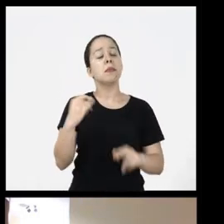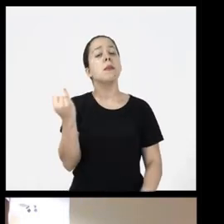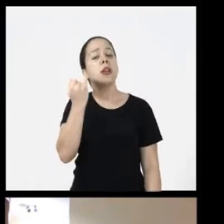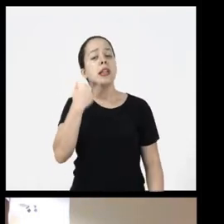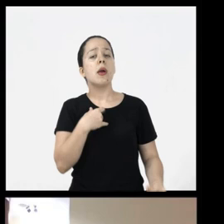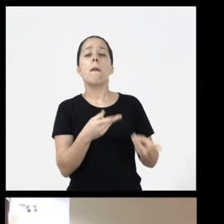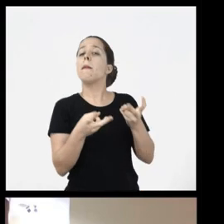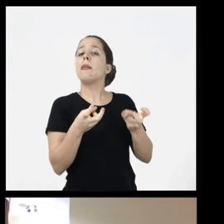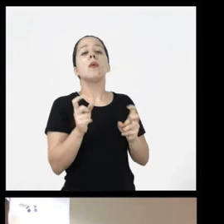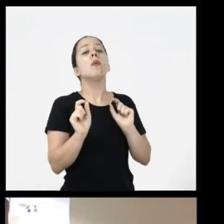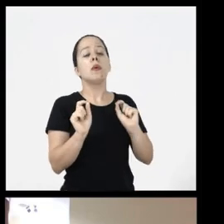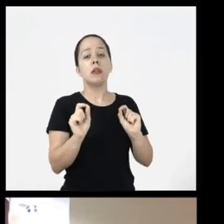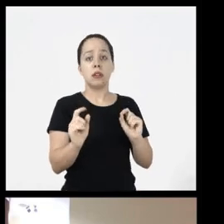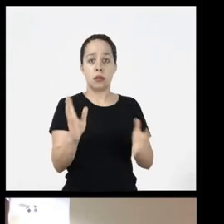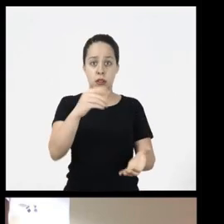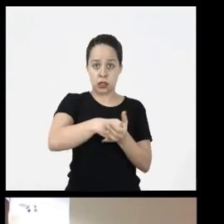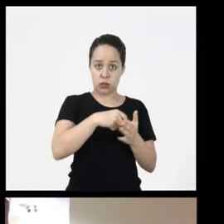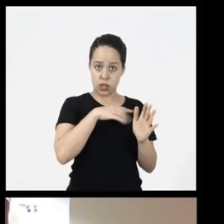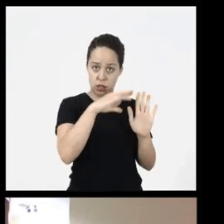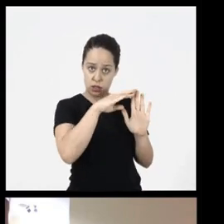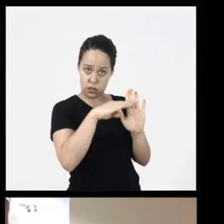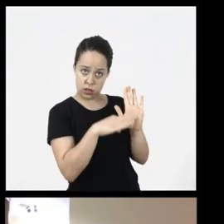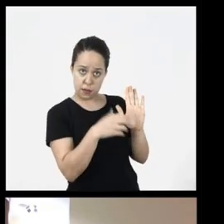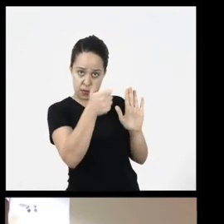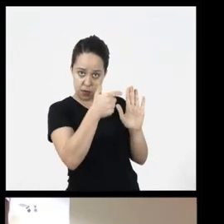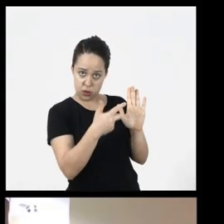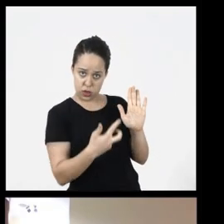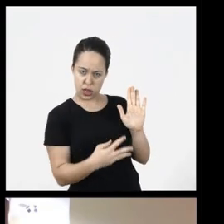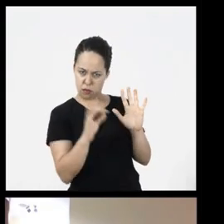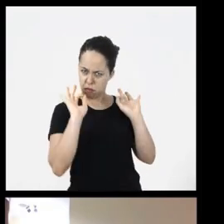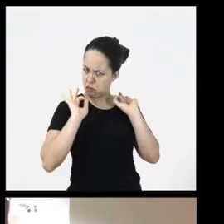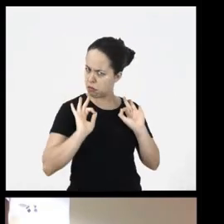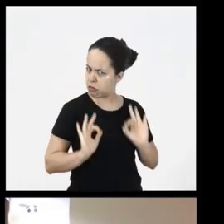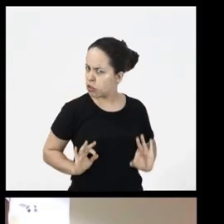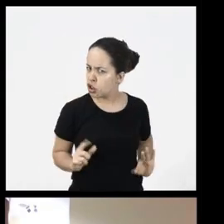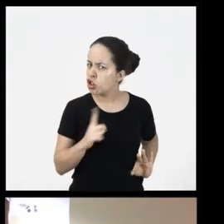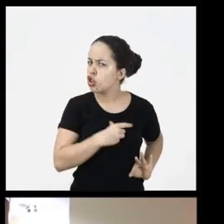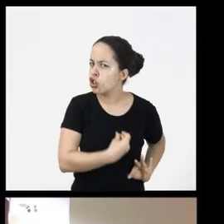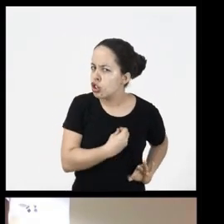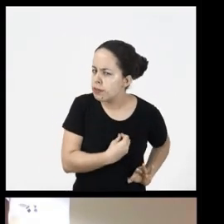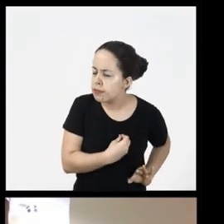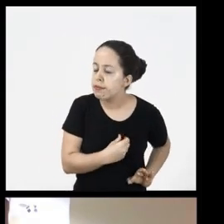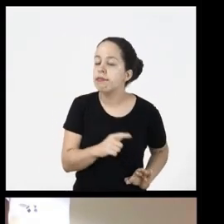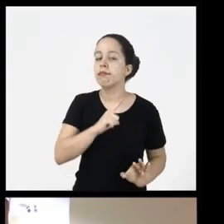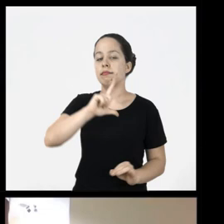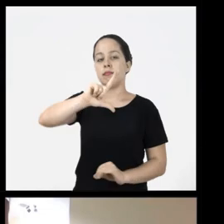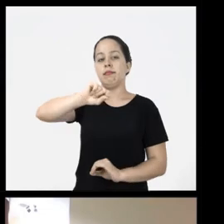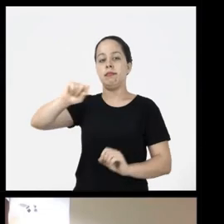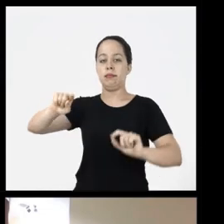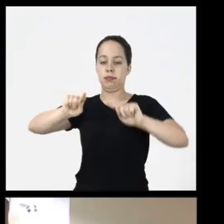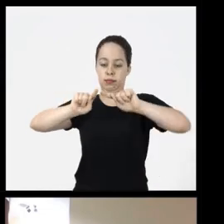important to check if the population order is correct and it appears in the selection panel